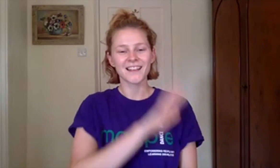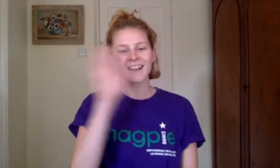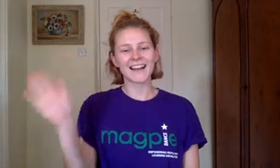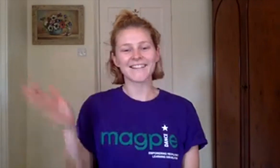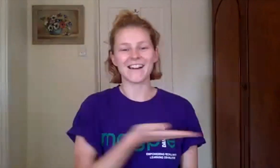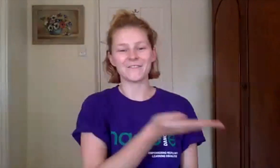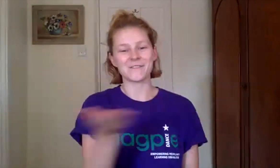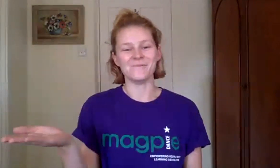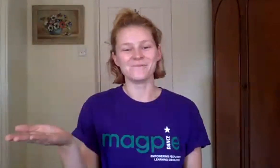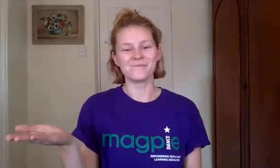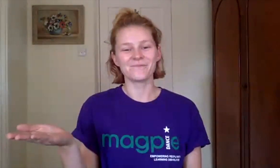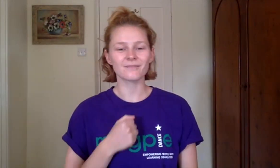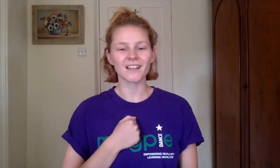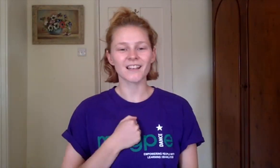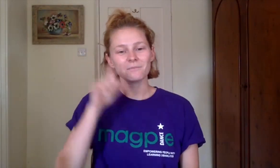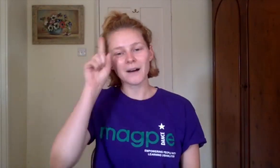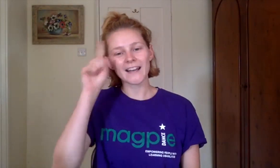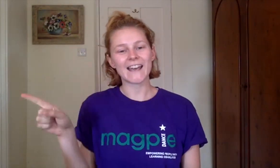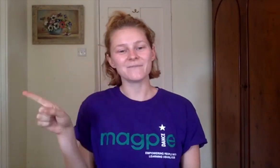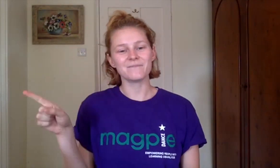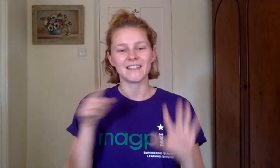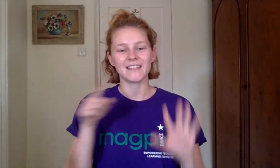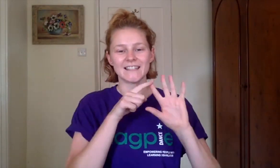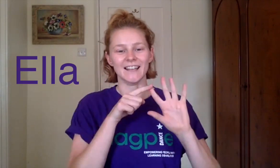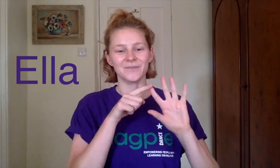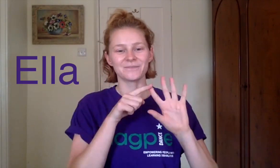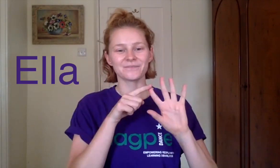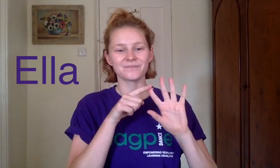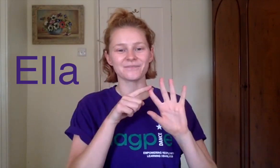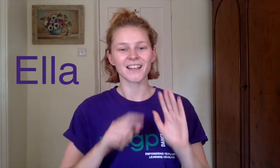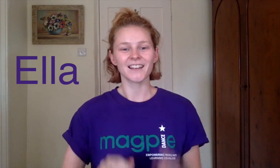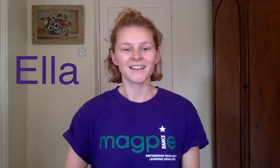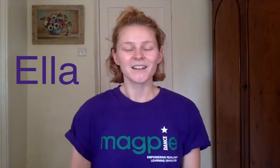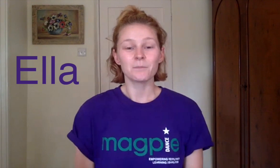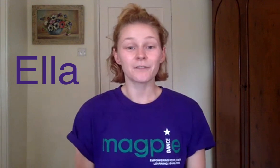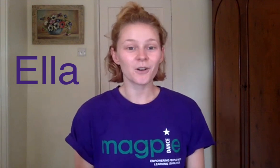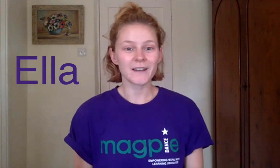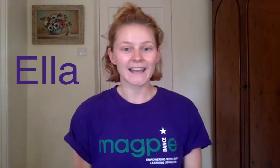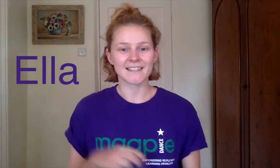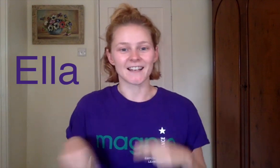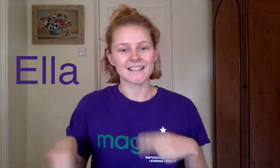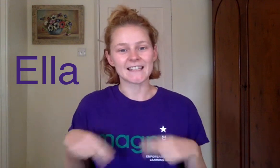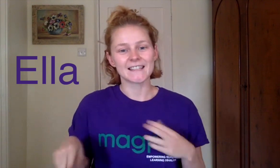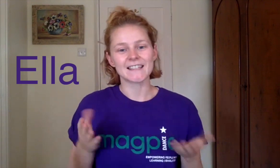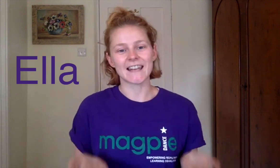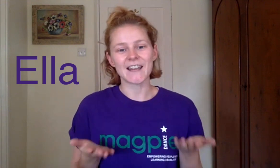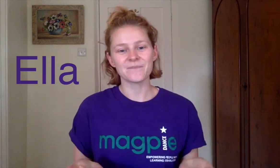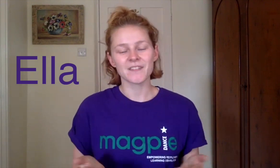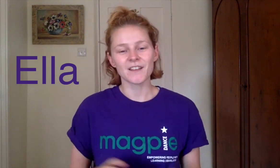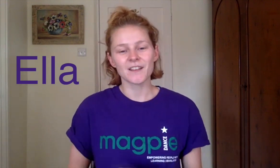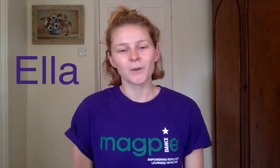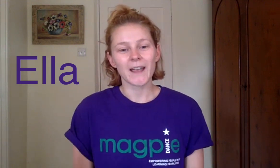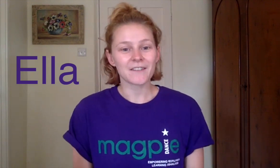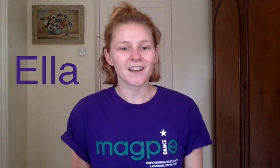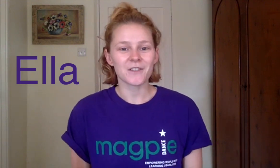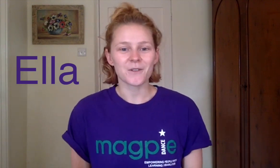hello everyone my name is ella before we get dancing today we have to go through